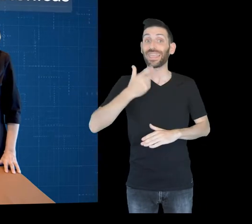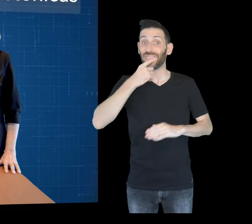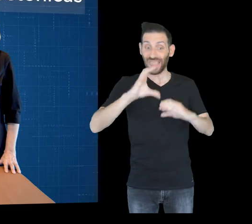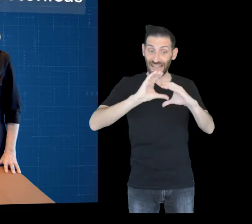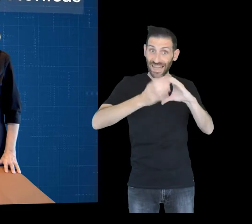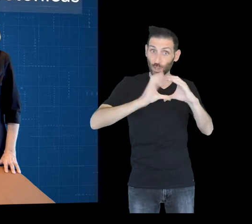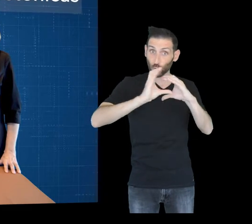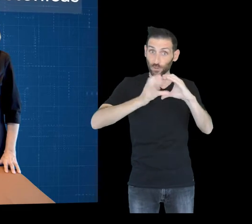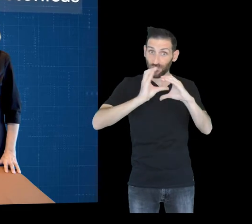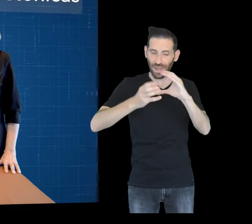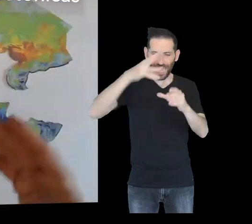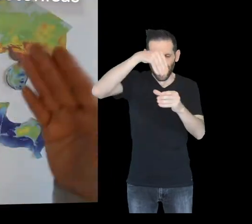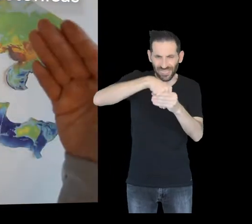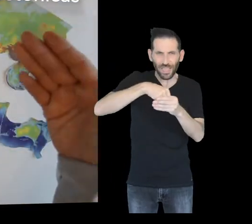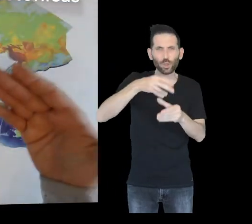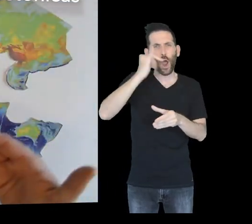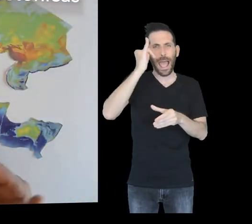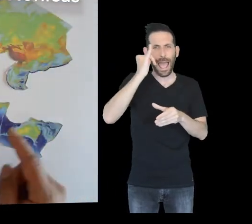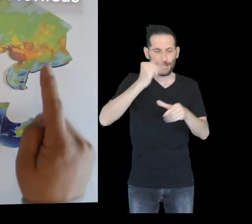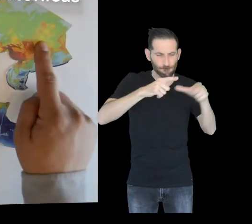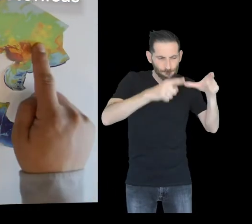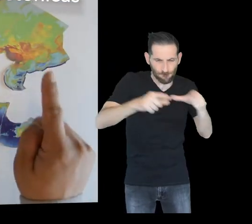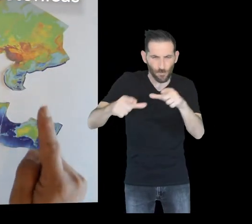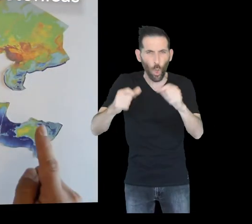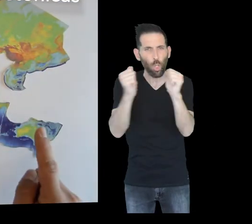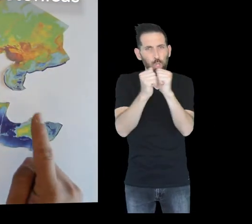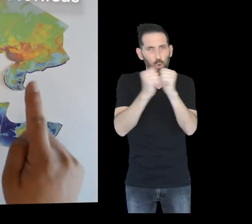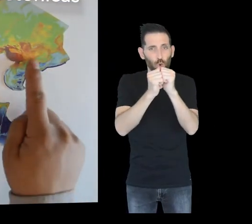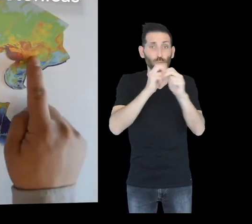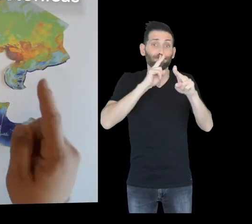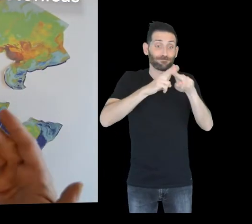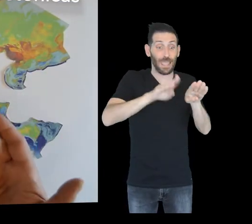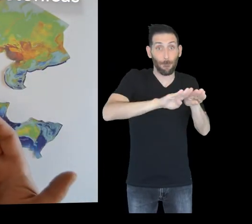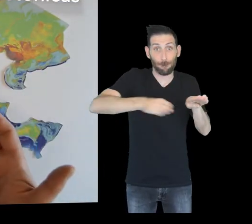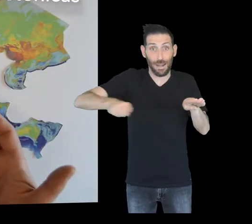is divided into a series of rigid fragments called tectonic plates,